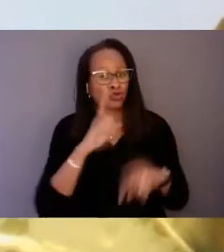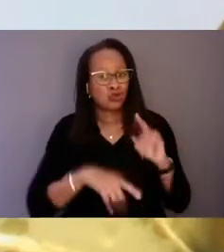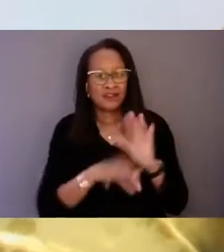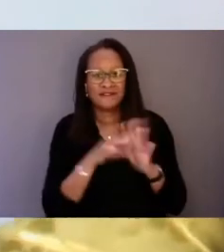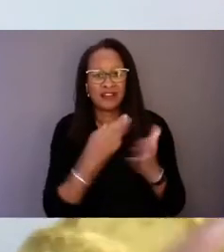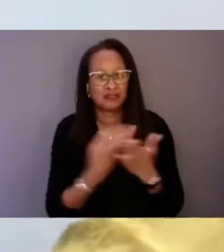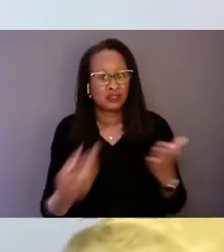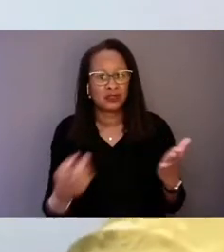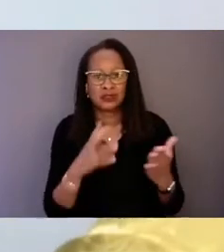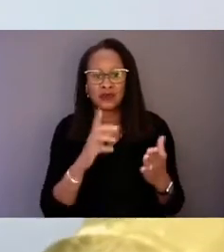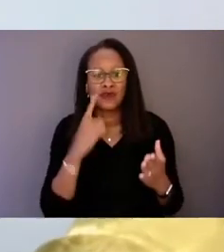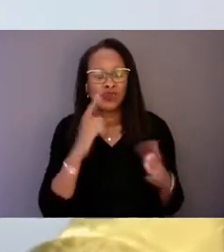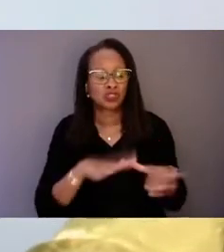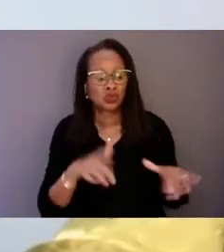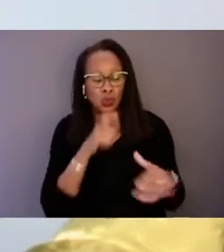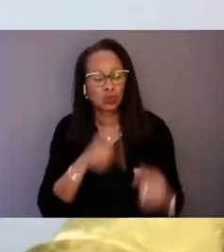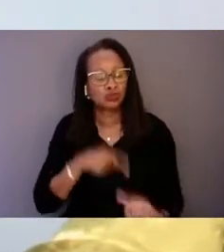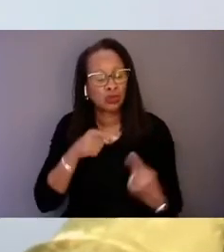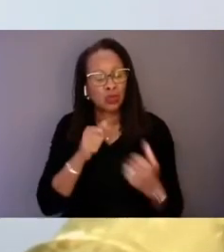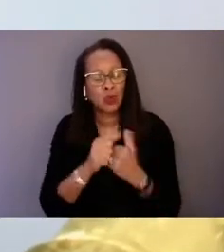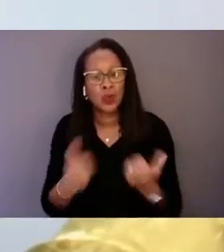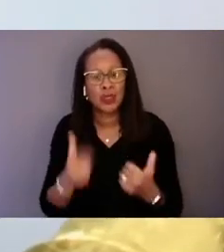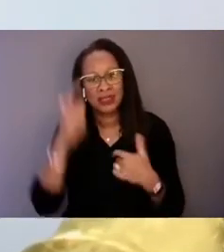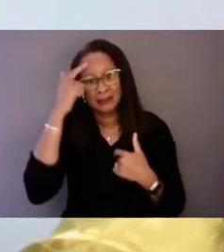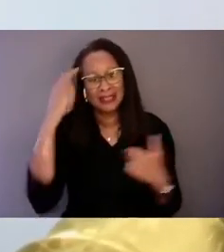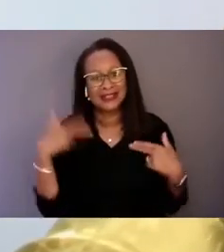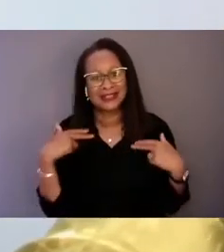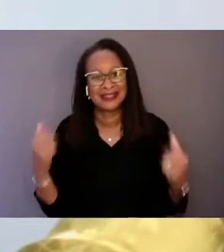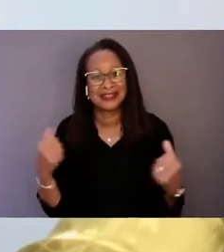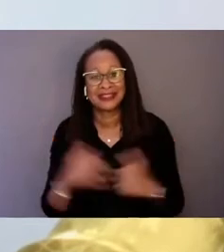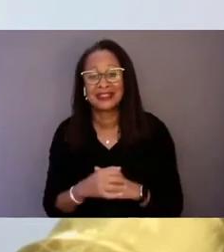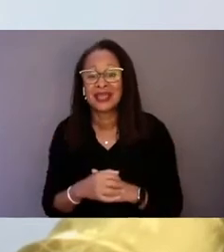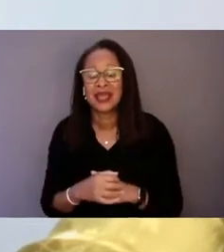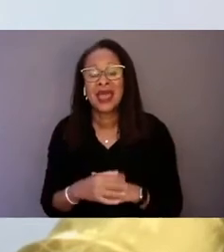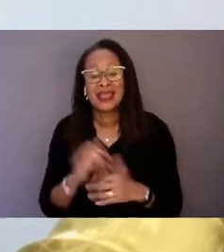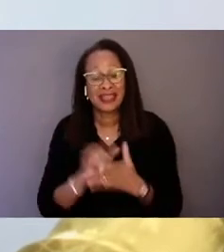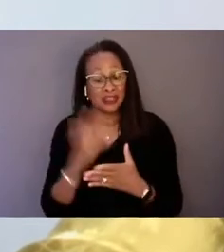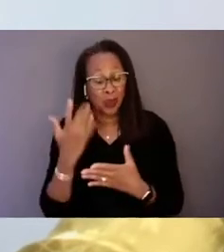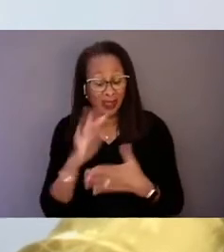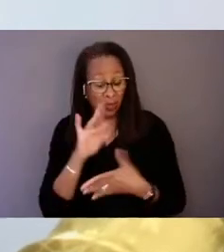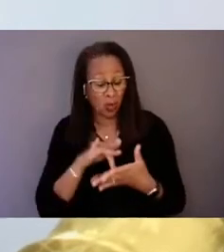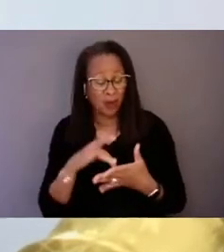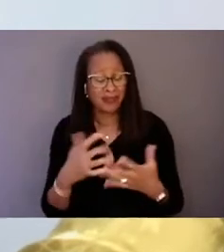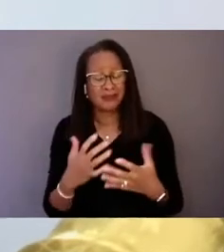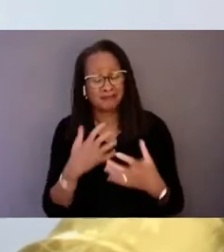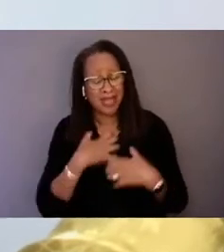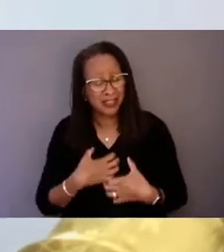That's why at their core they are passionate about providing resources to people where there are gaps in our systems of care